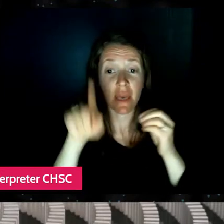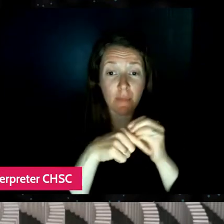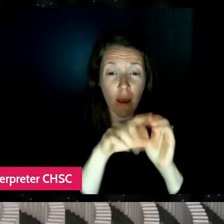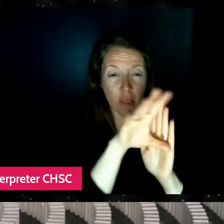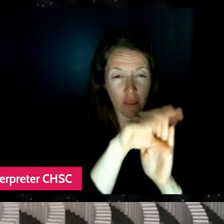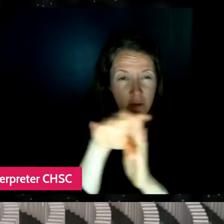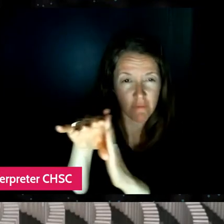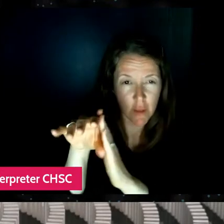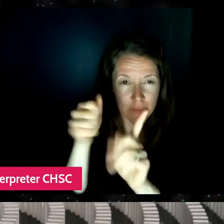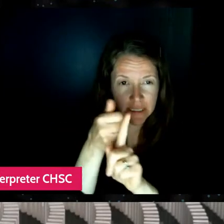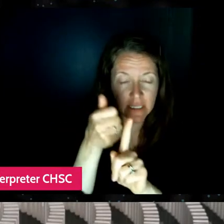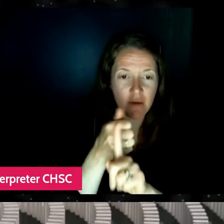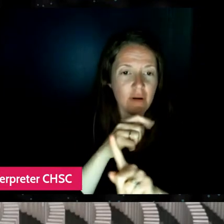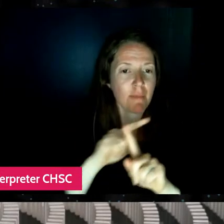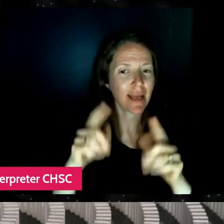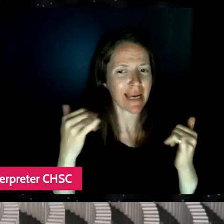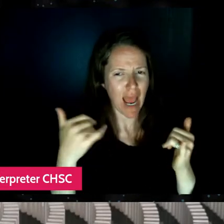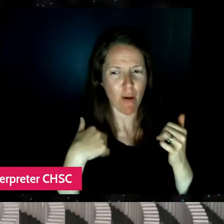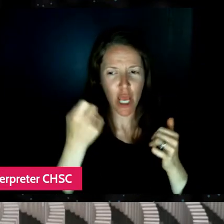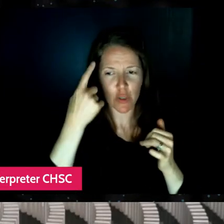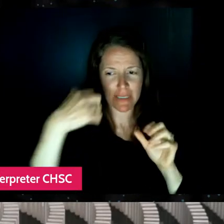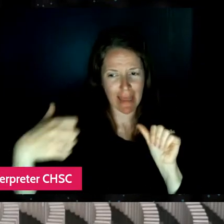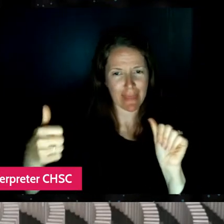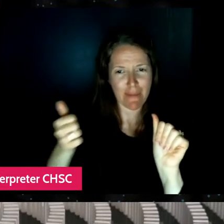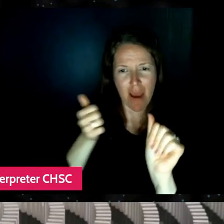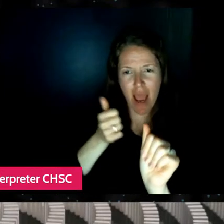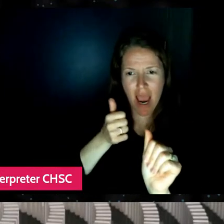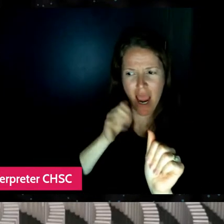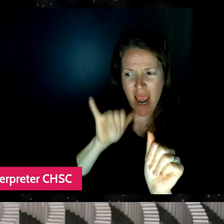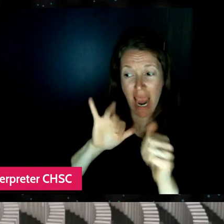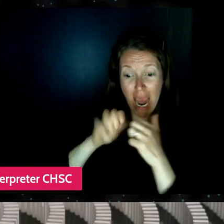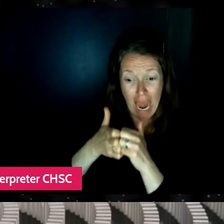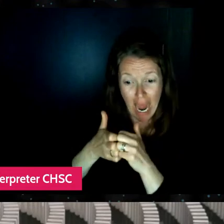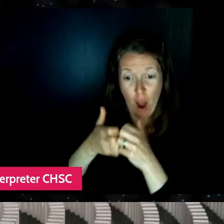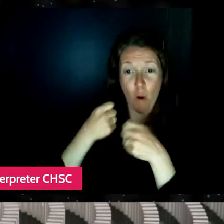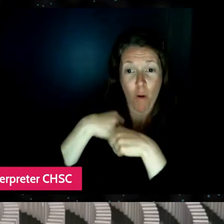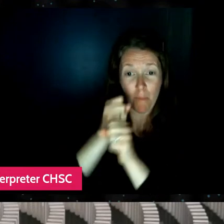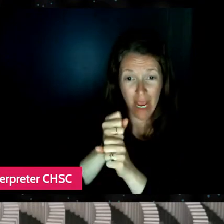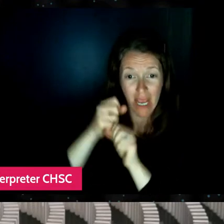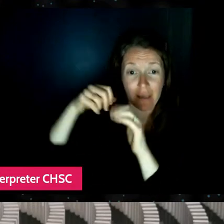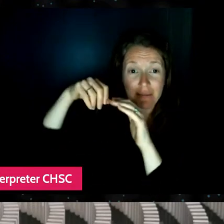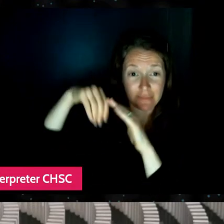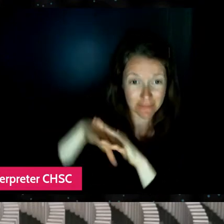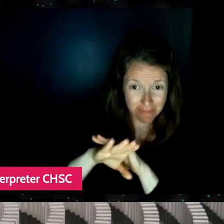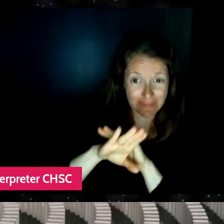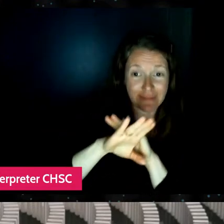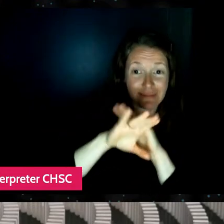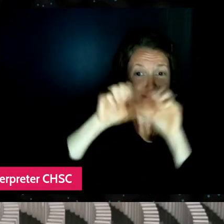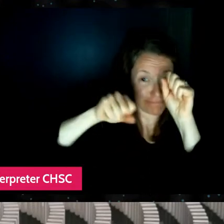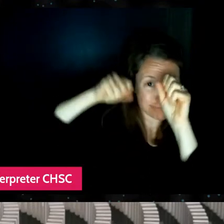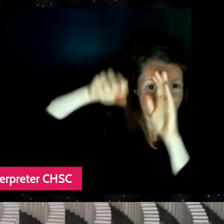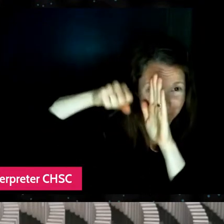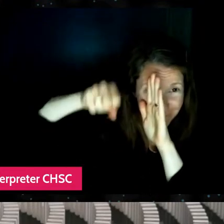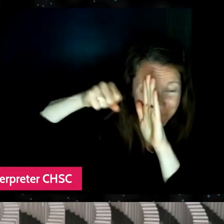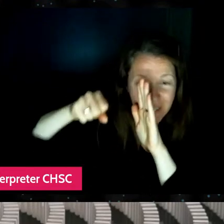but now in the behind the scenes of me looking at it, I'm like, wow, like it takes a certain kind of person